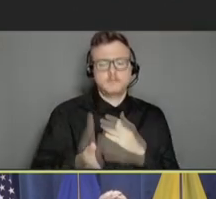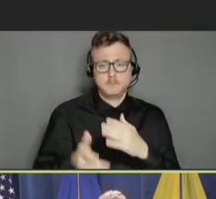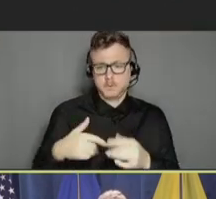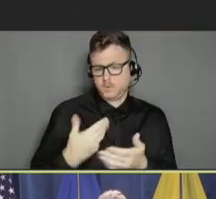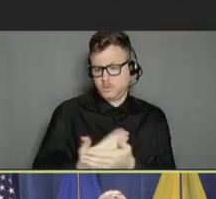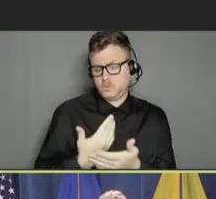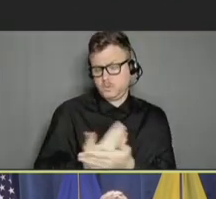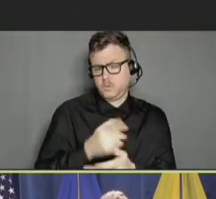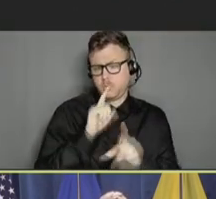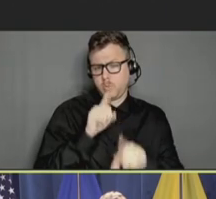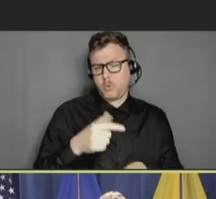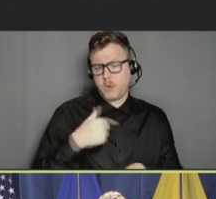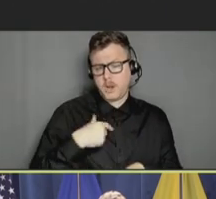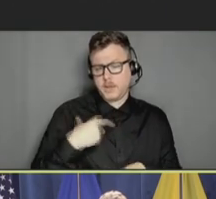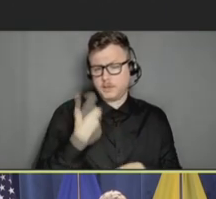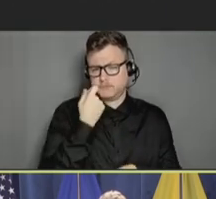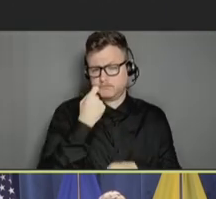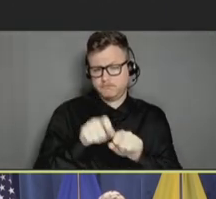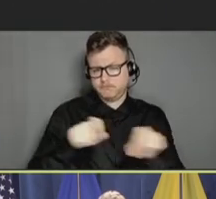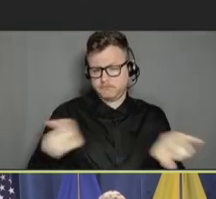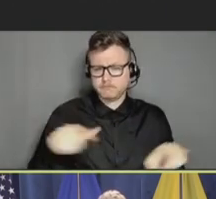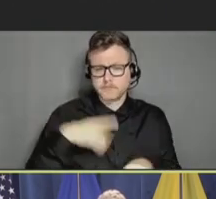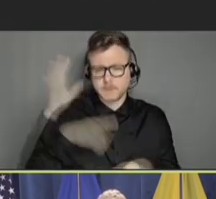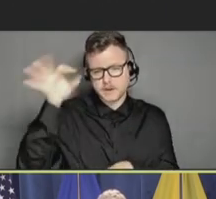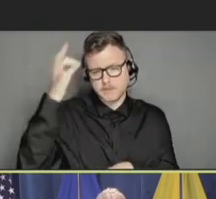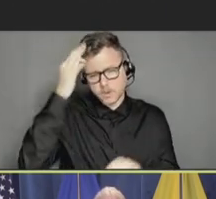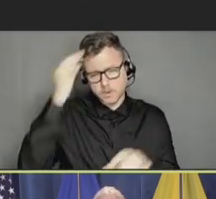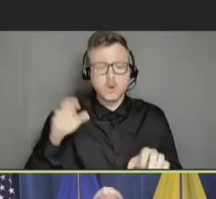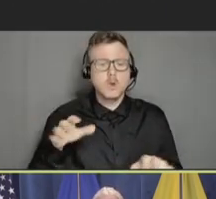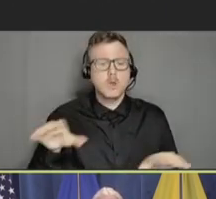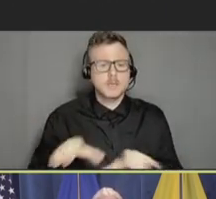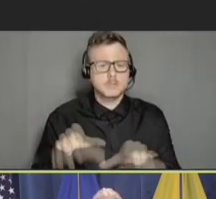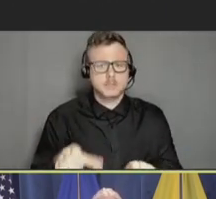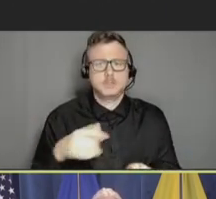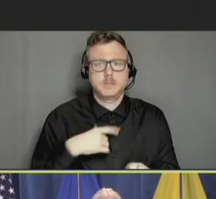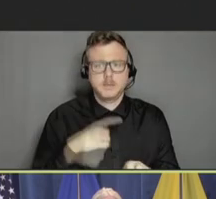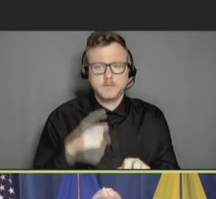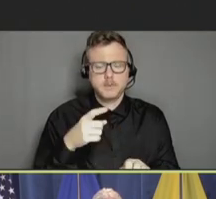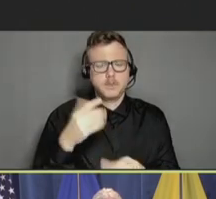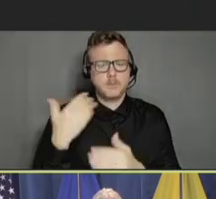released, outlining federal actions to reduce the burden of sexually transmitted infections,